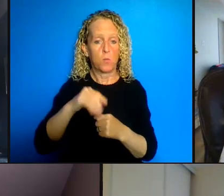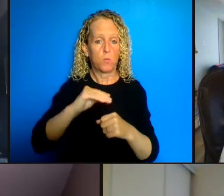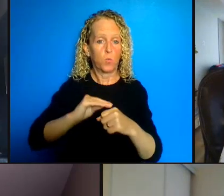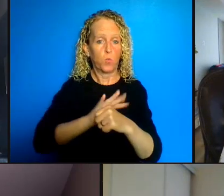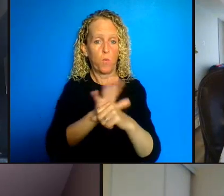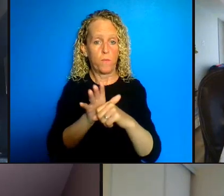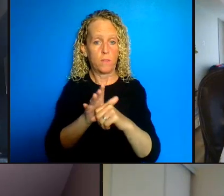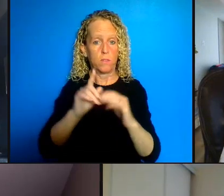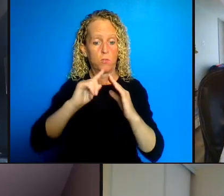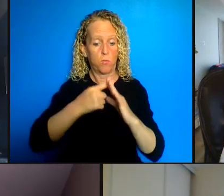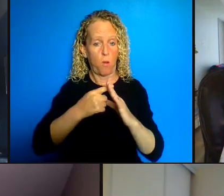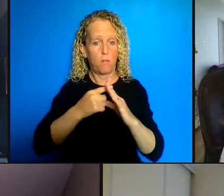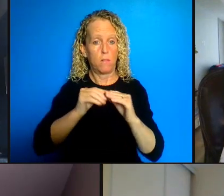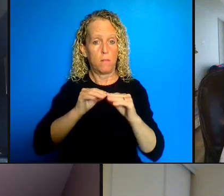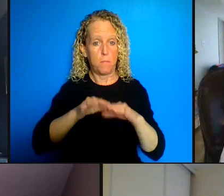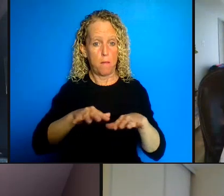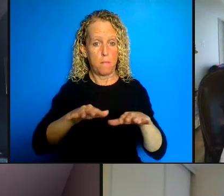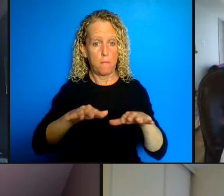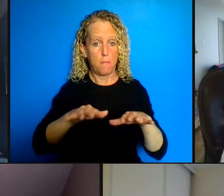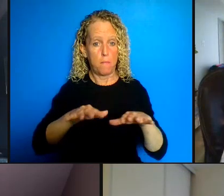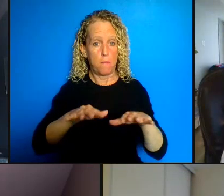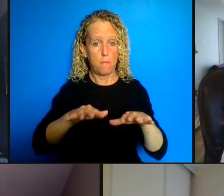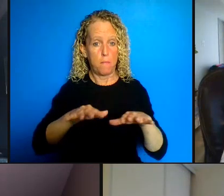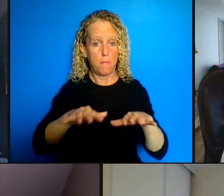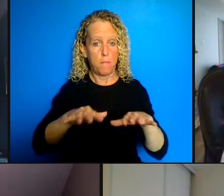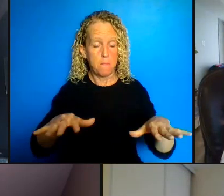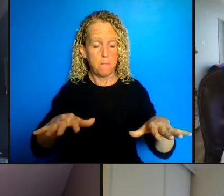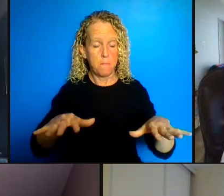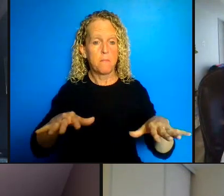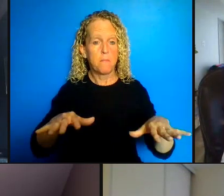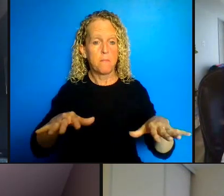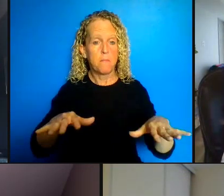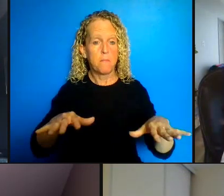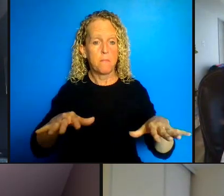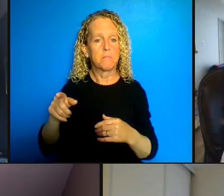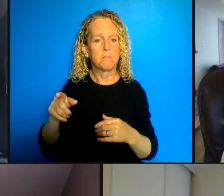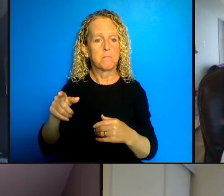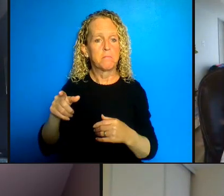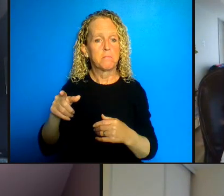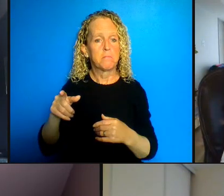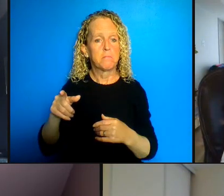really great efforts made to create that kind of coordination which hadn't